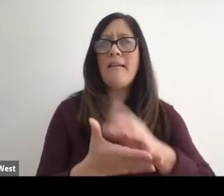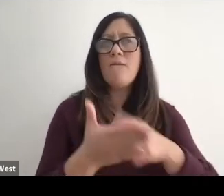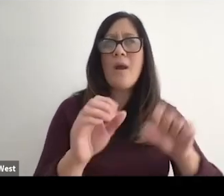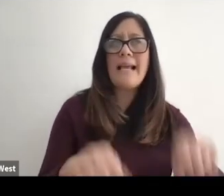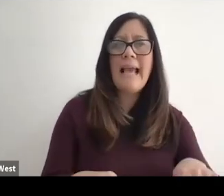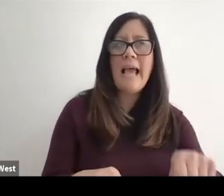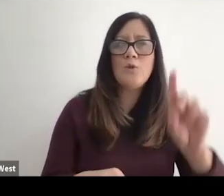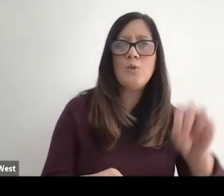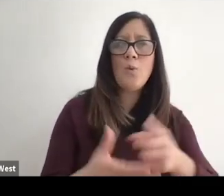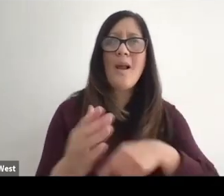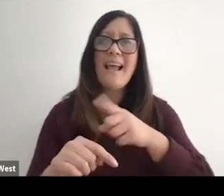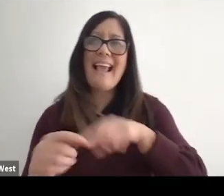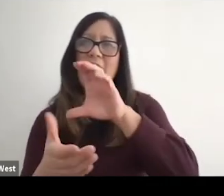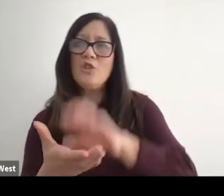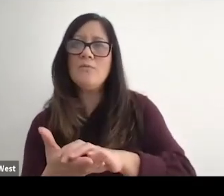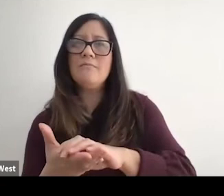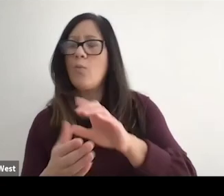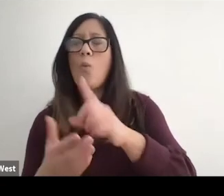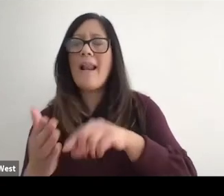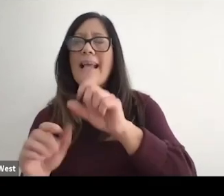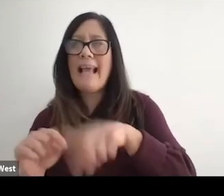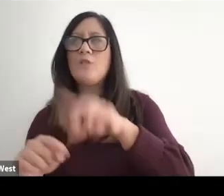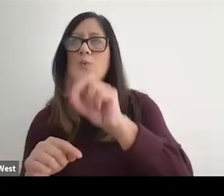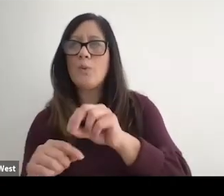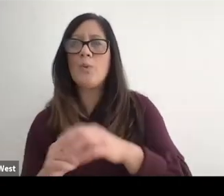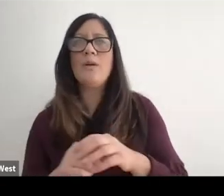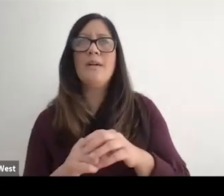Which is based on what they believe they could or could not do if they were in my situation.